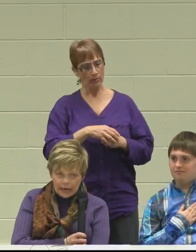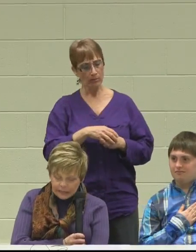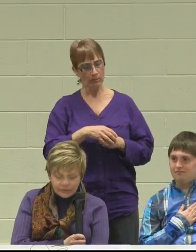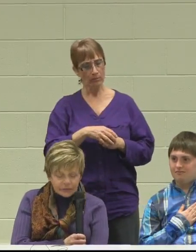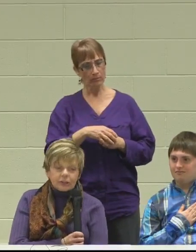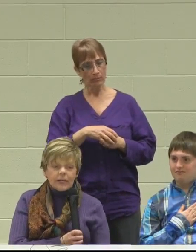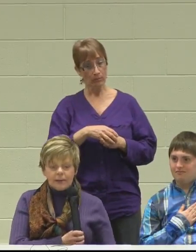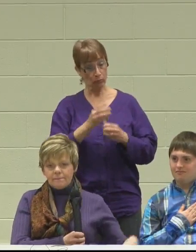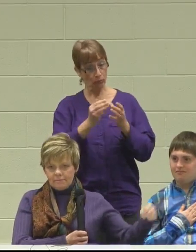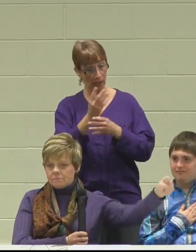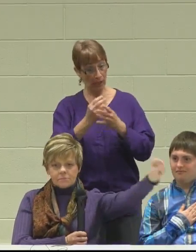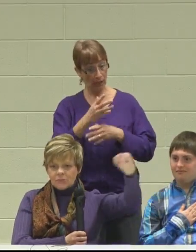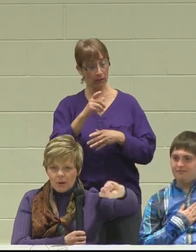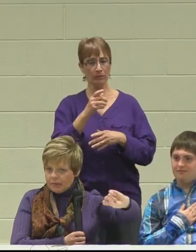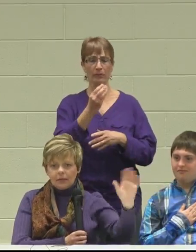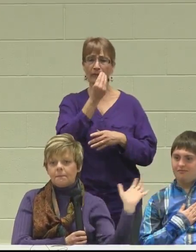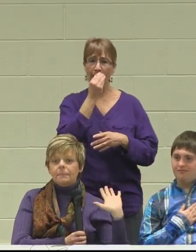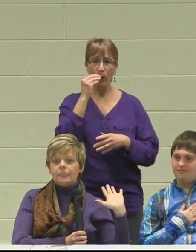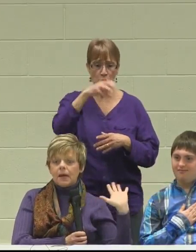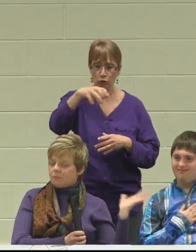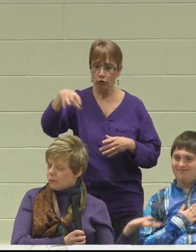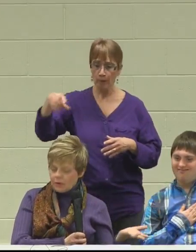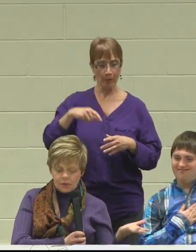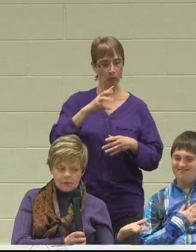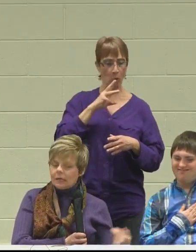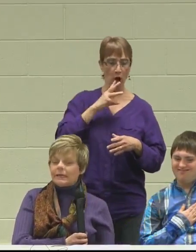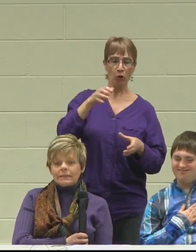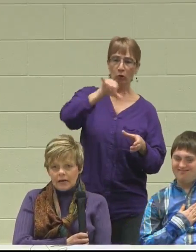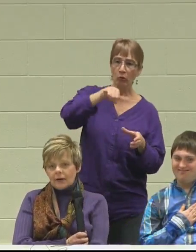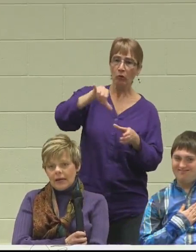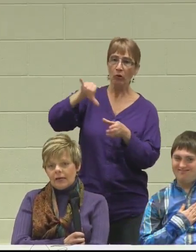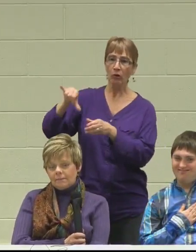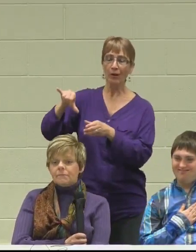I envision him dumping and pouring an entire can